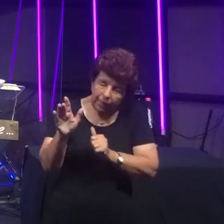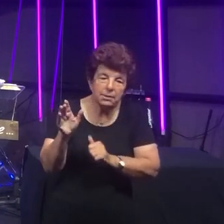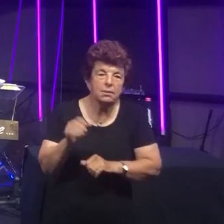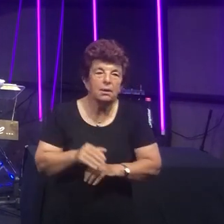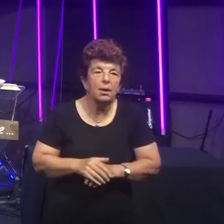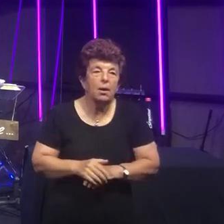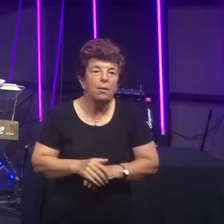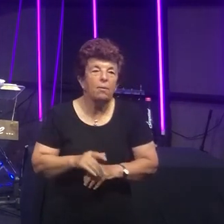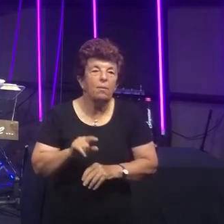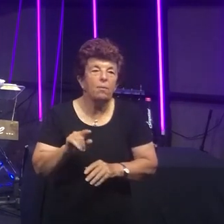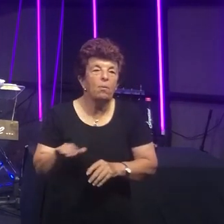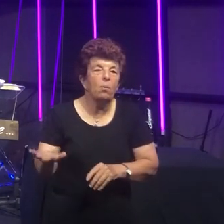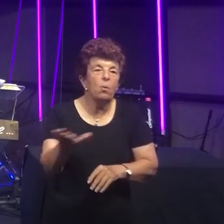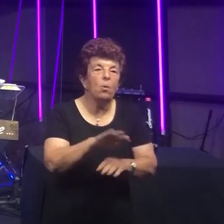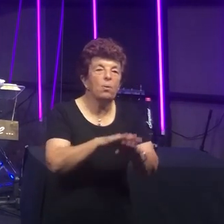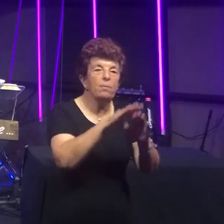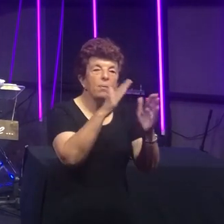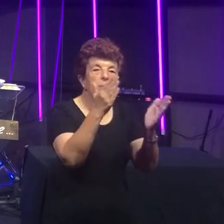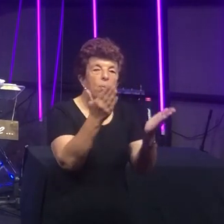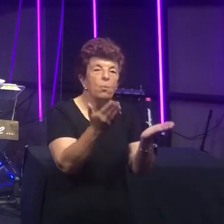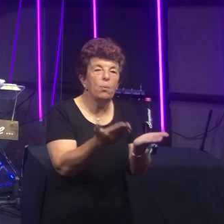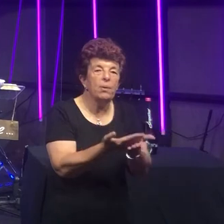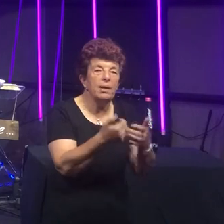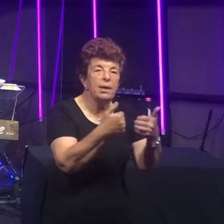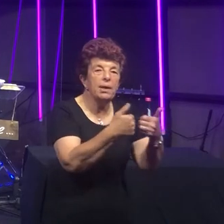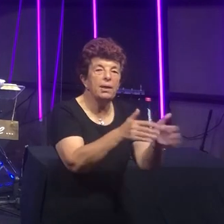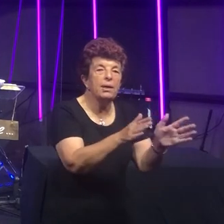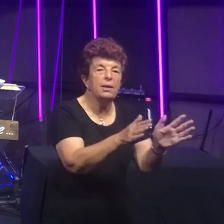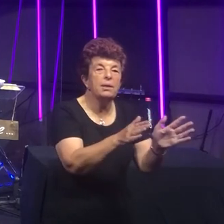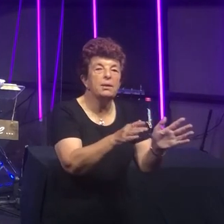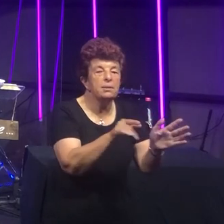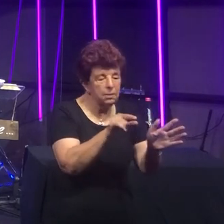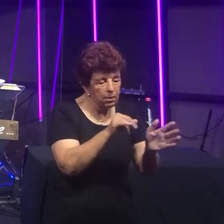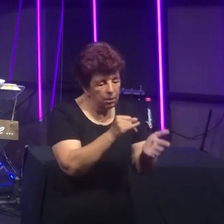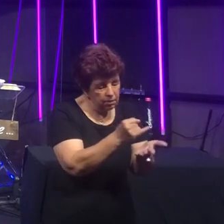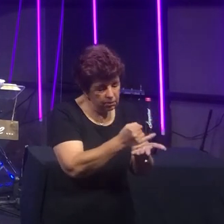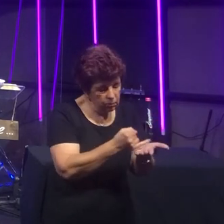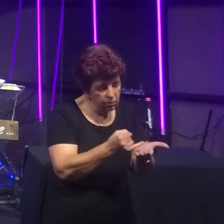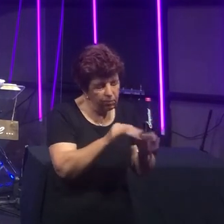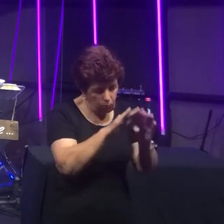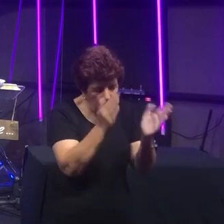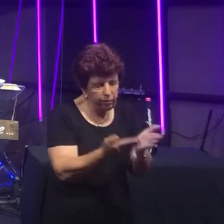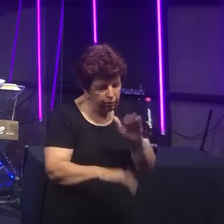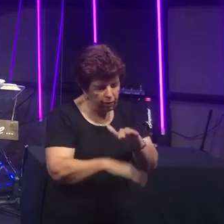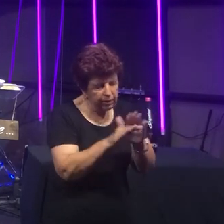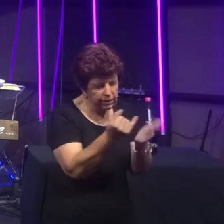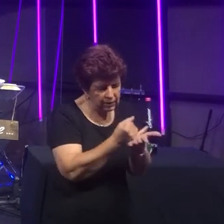For a world of lost sinners was slain